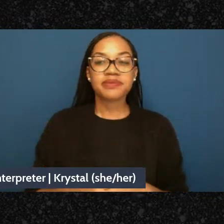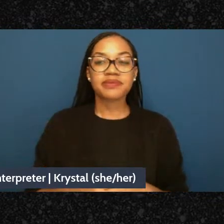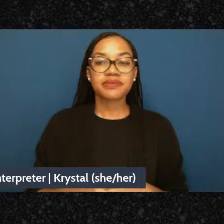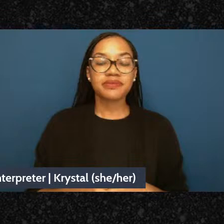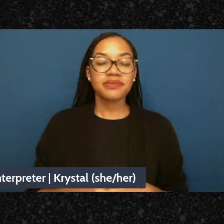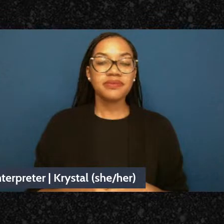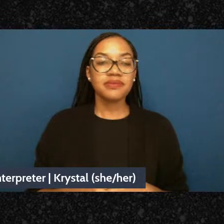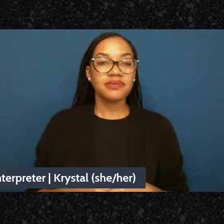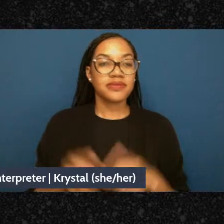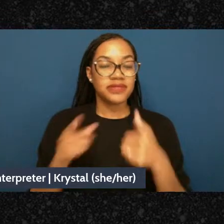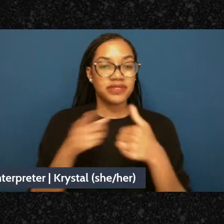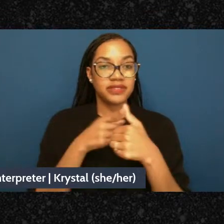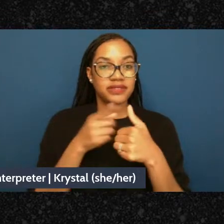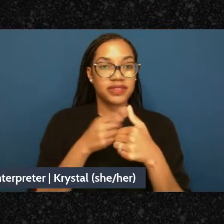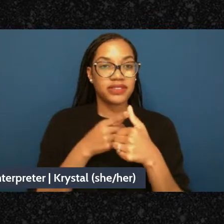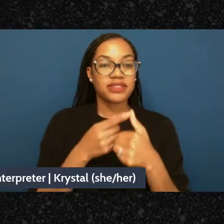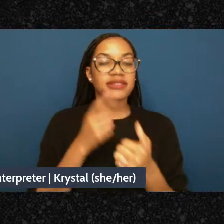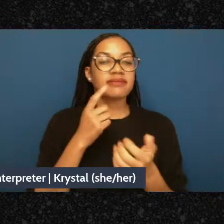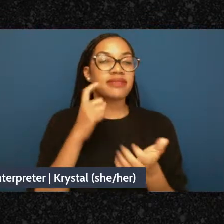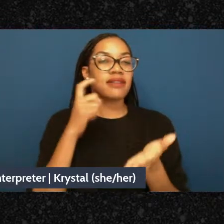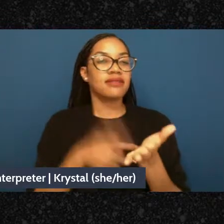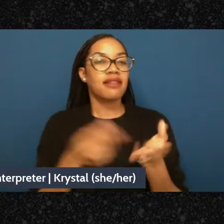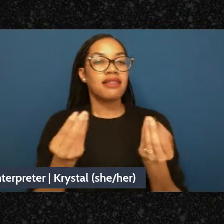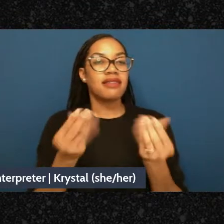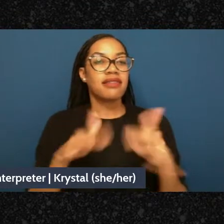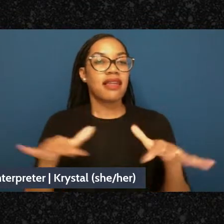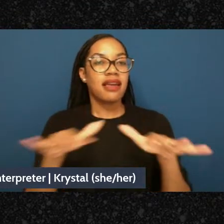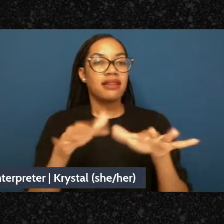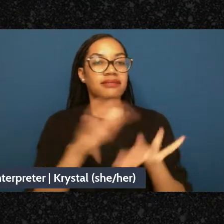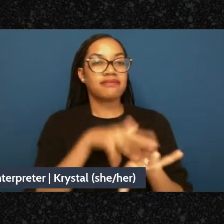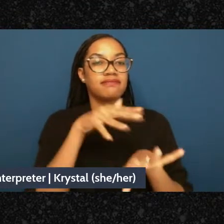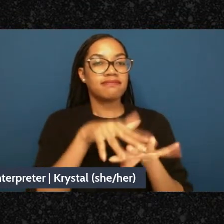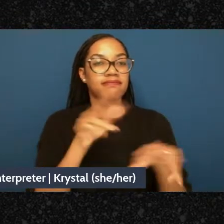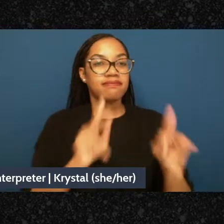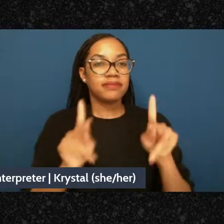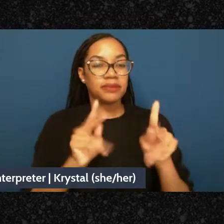First, a land acknowledgement: Tonight's event is taking place online but we are